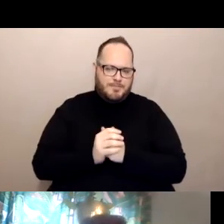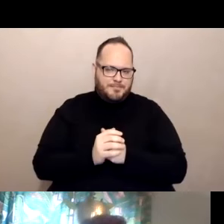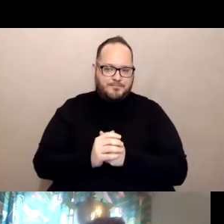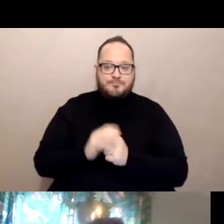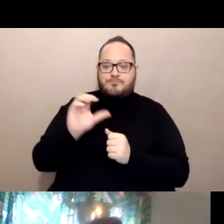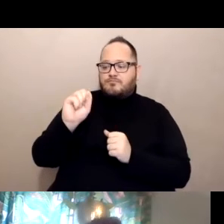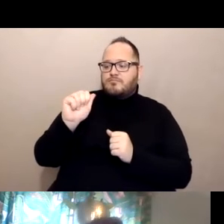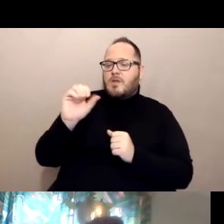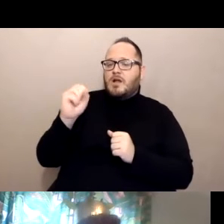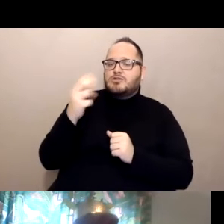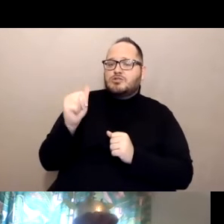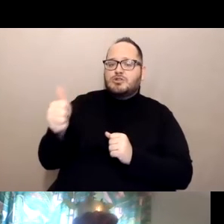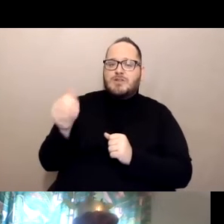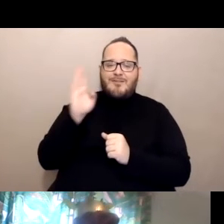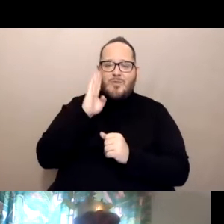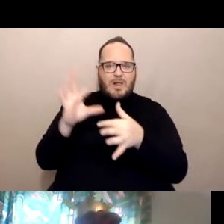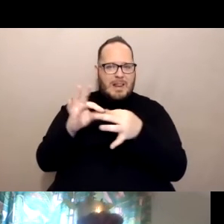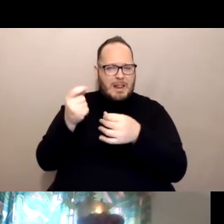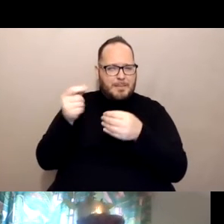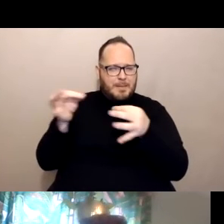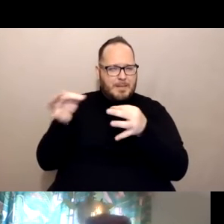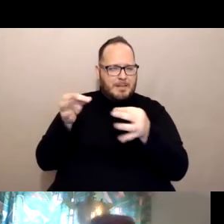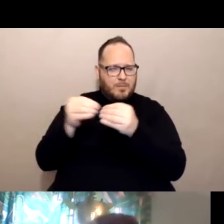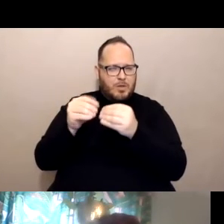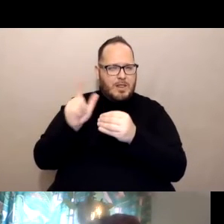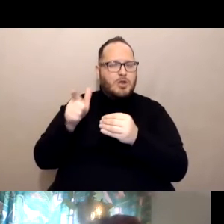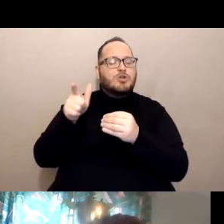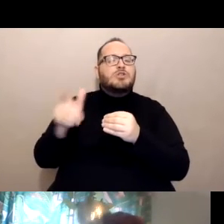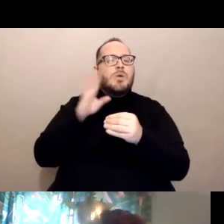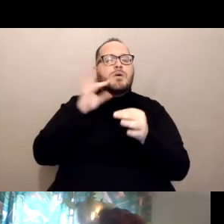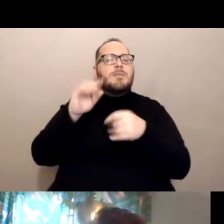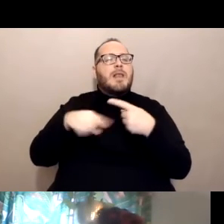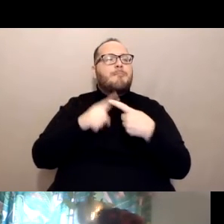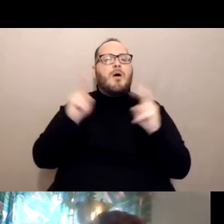It's about knowing your rights. Okay? If you have any questions about what your rights are